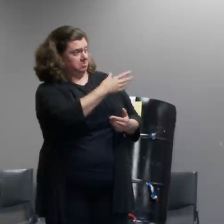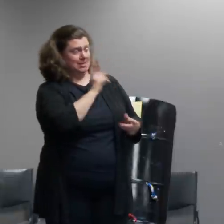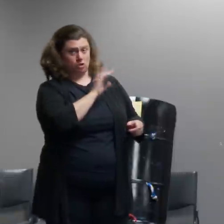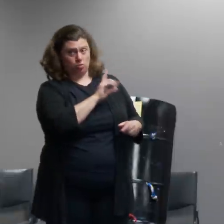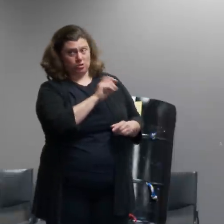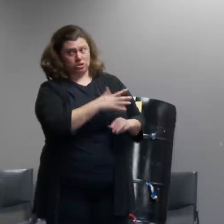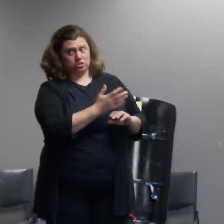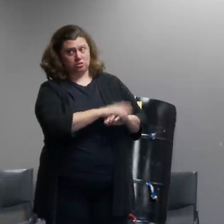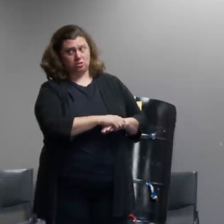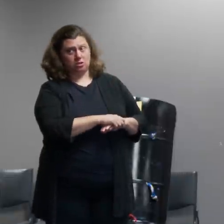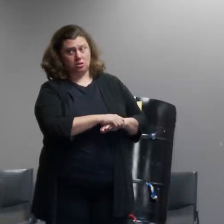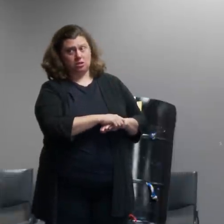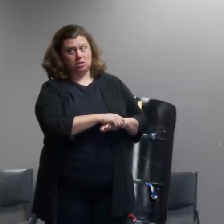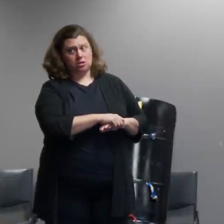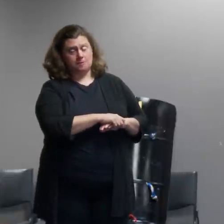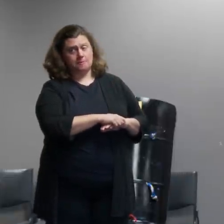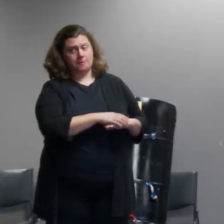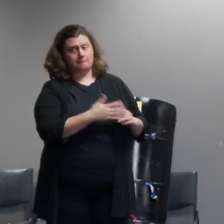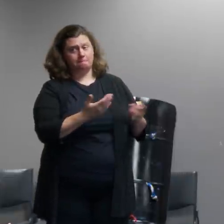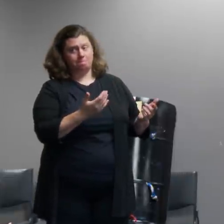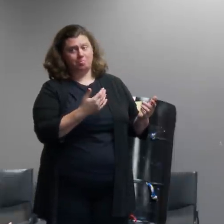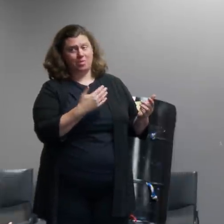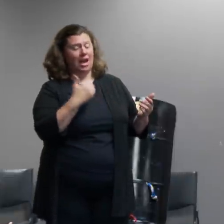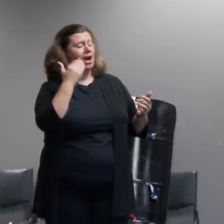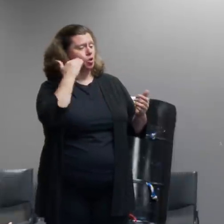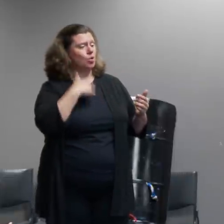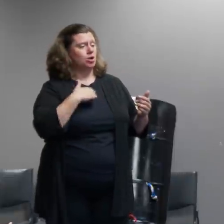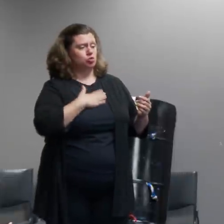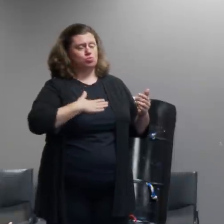and i know our community would appreciate just not being put in that